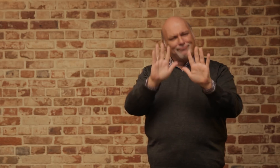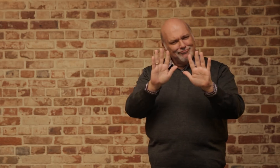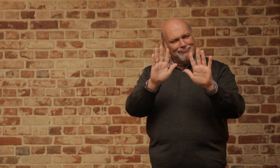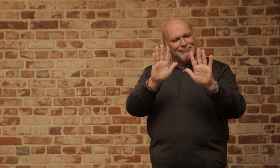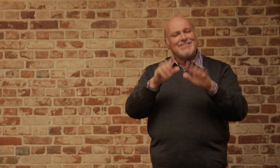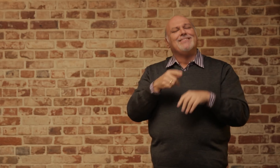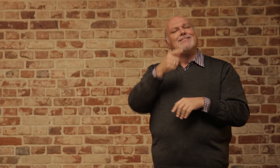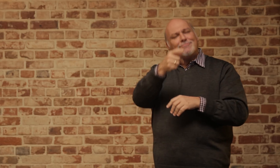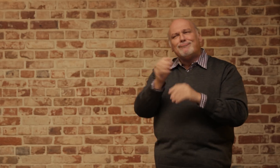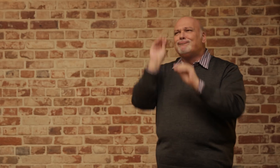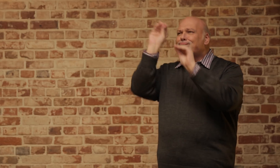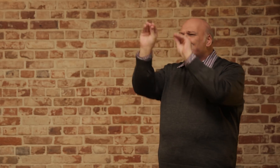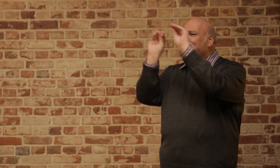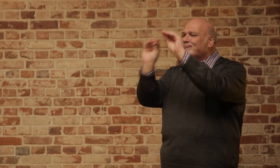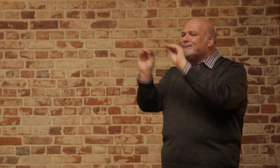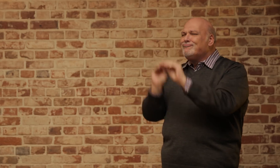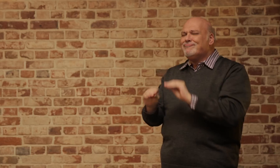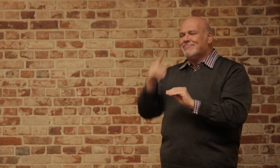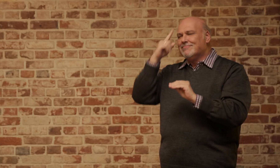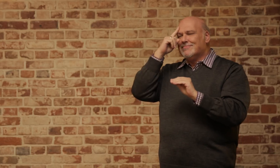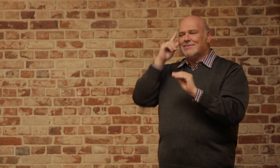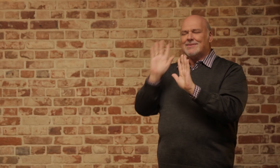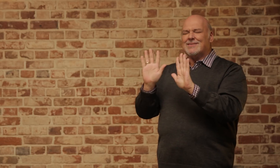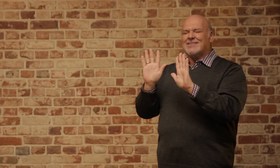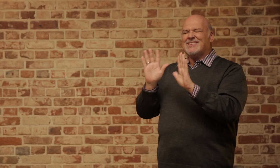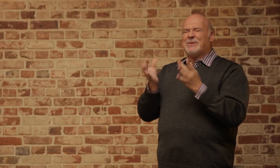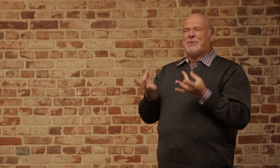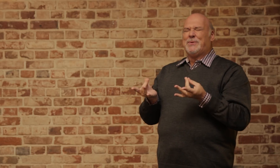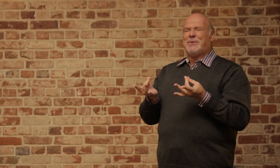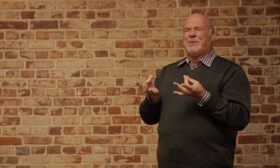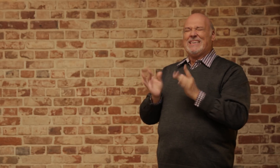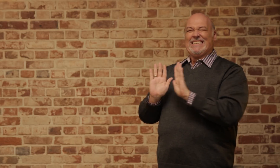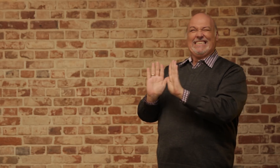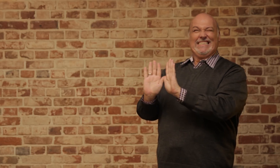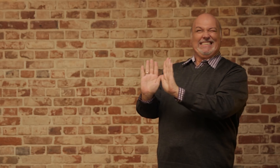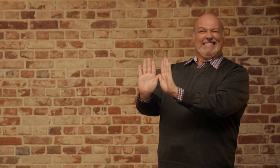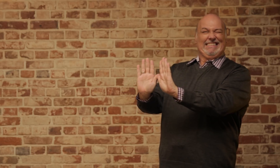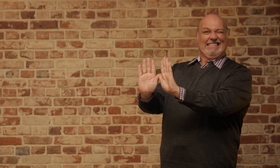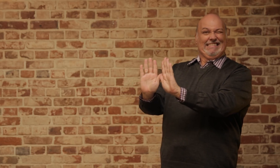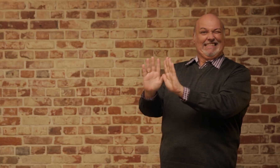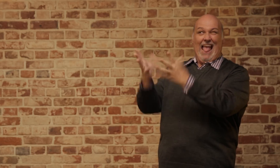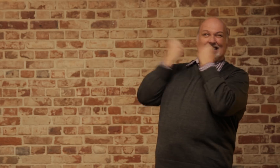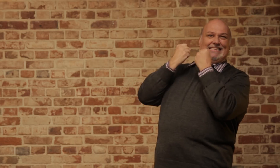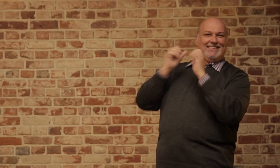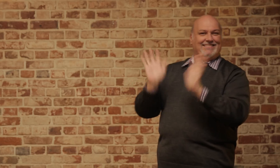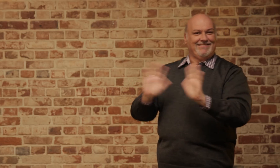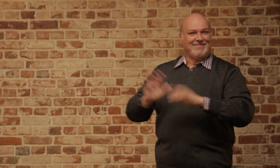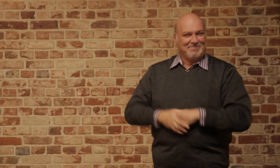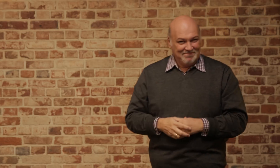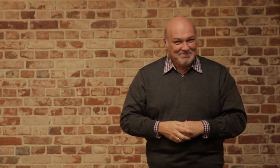Just decorate your Christmas trees, and pray that they don't attack!